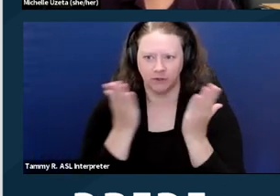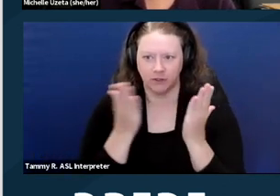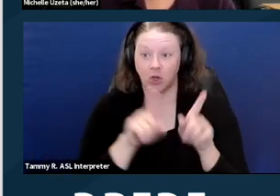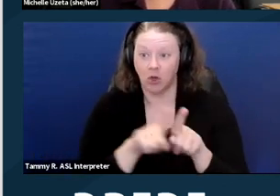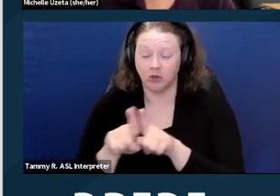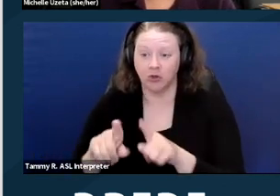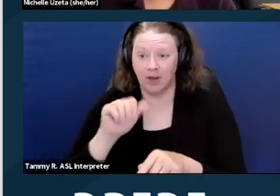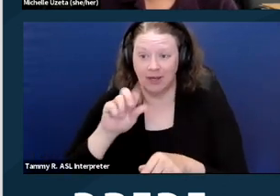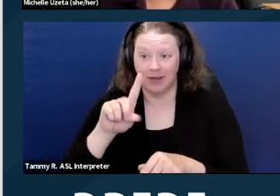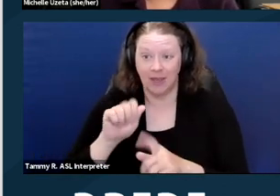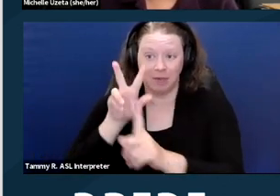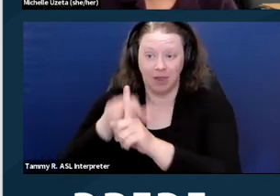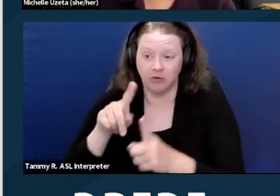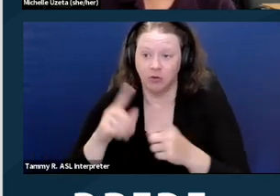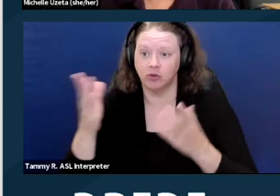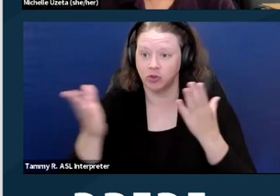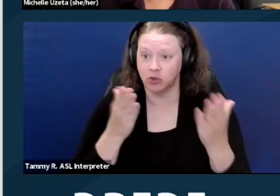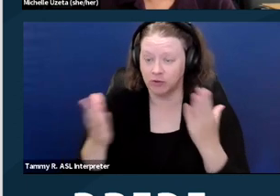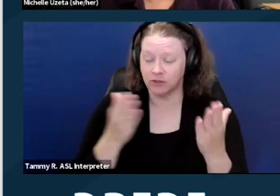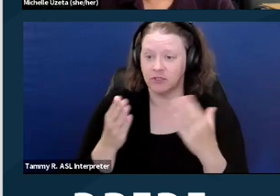or activities of state or local government.